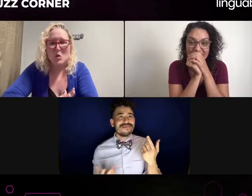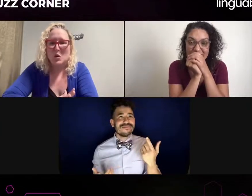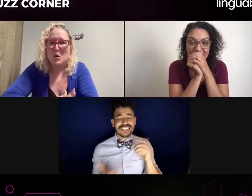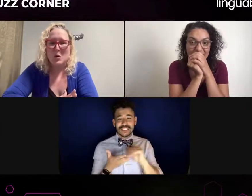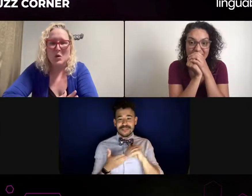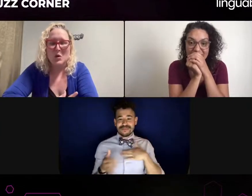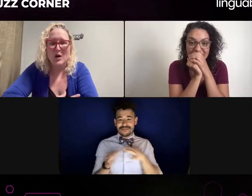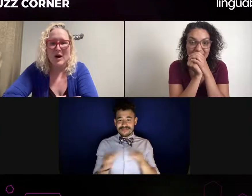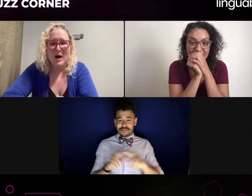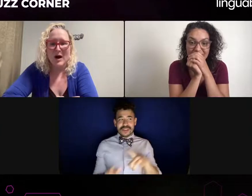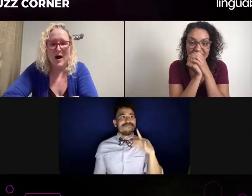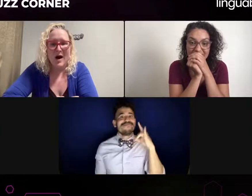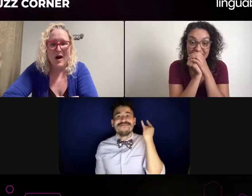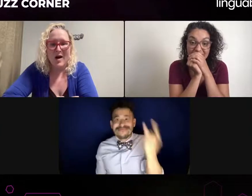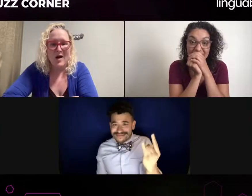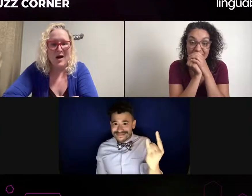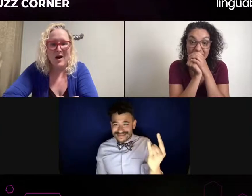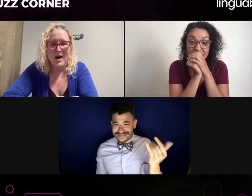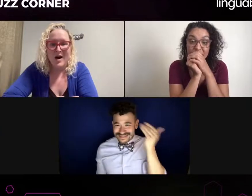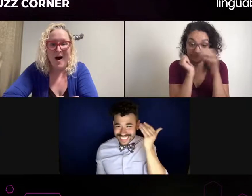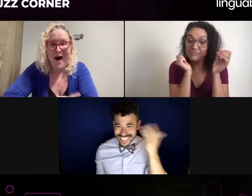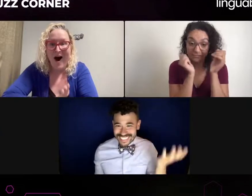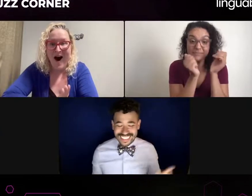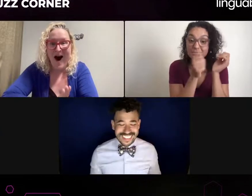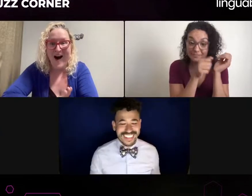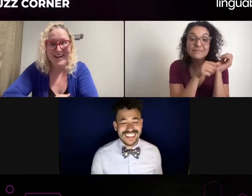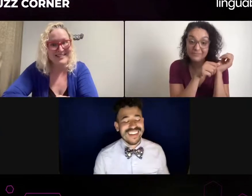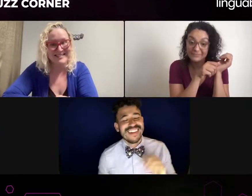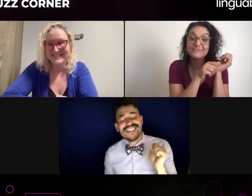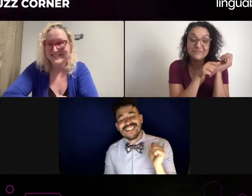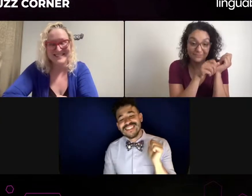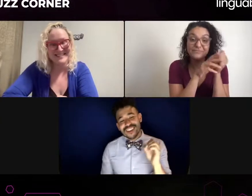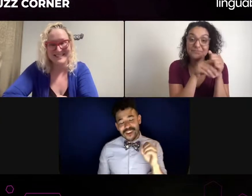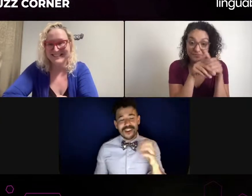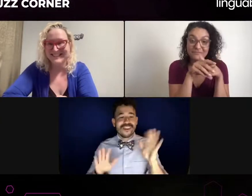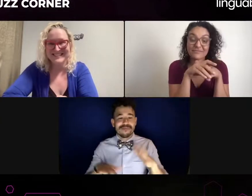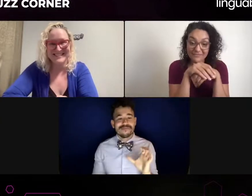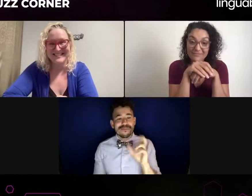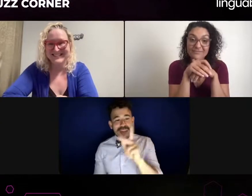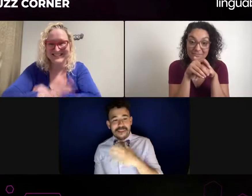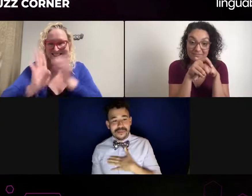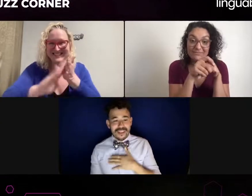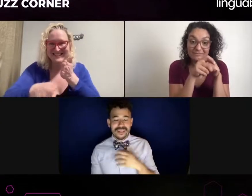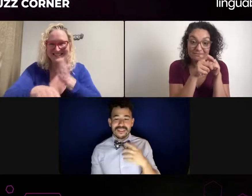people in general, especially who are in performance, See interpreters Who also want to be actors.